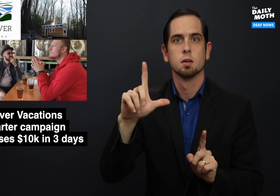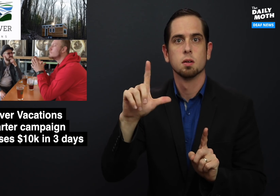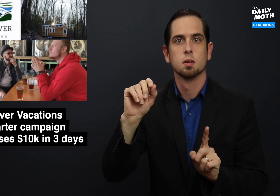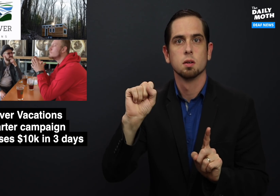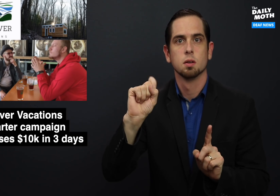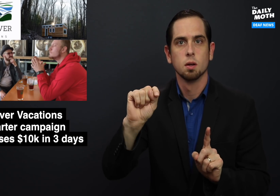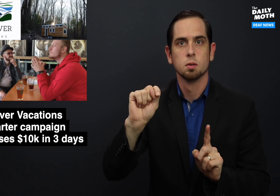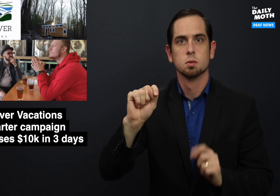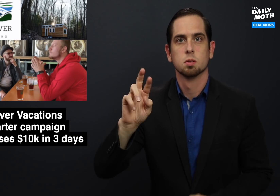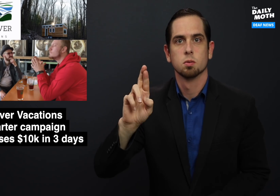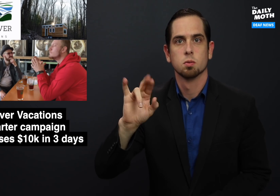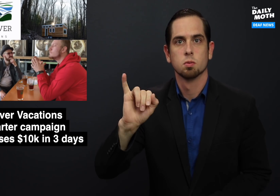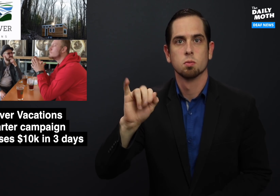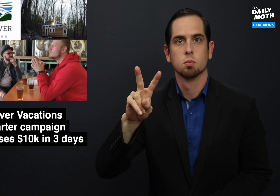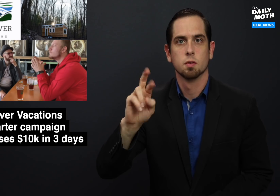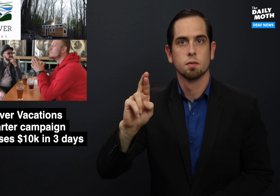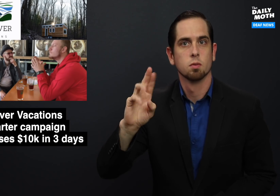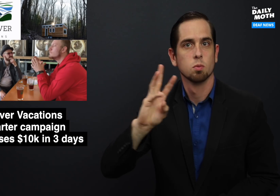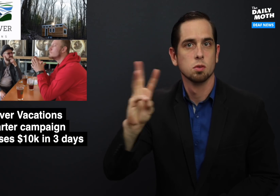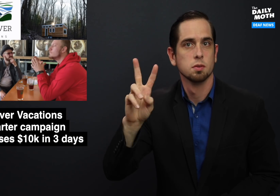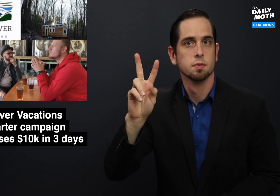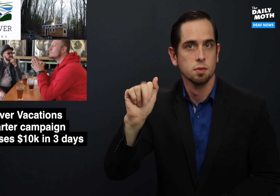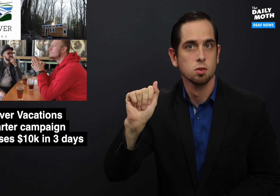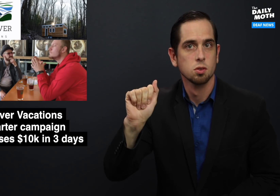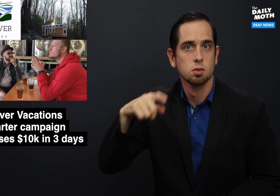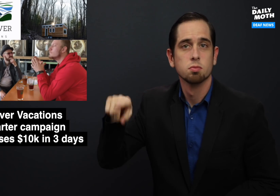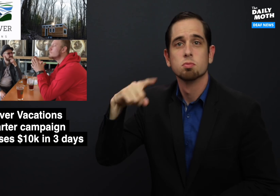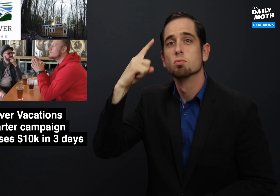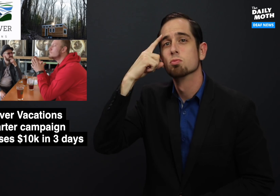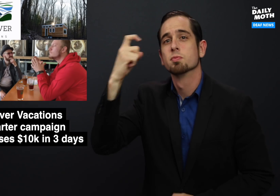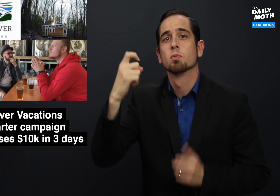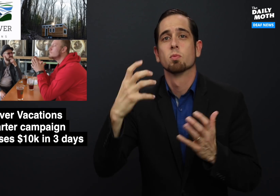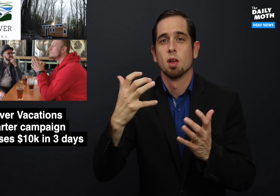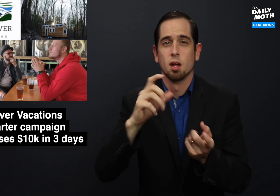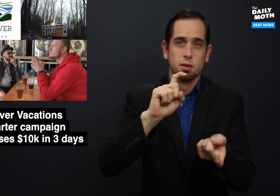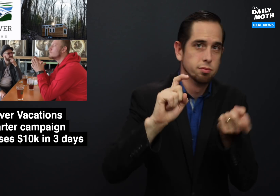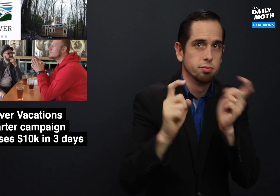in Lost River, West Virginia with a dream of turning it